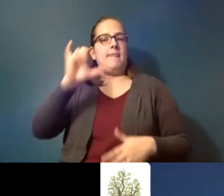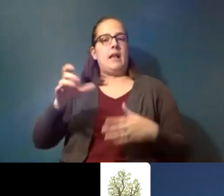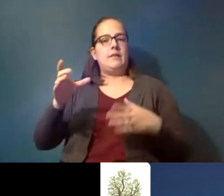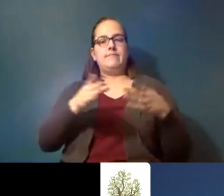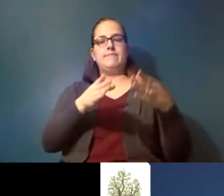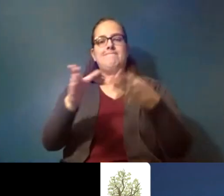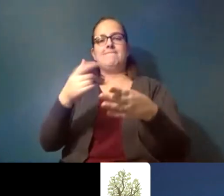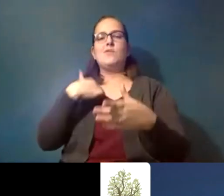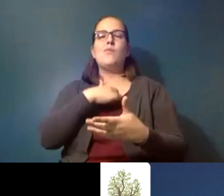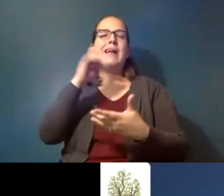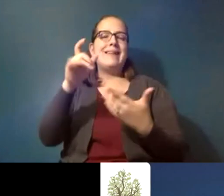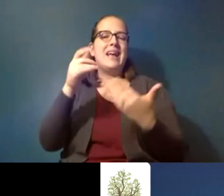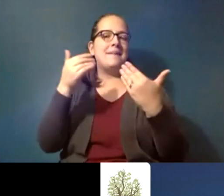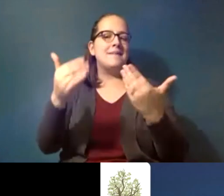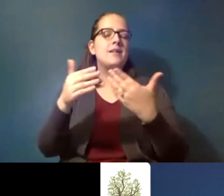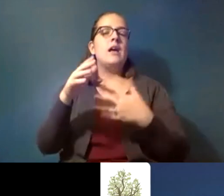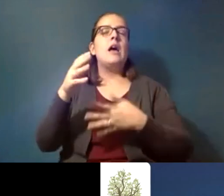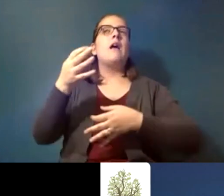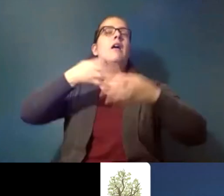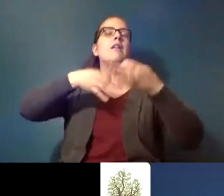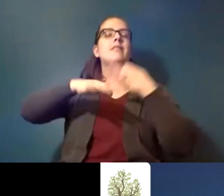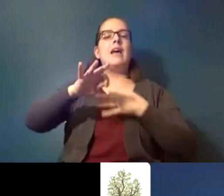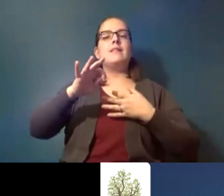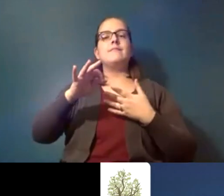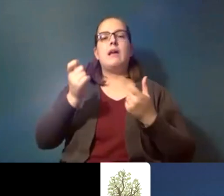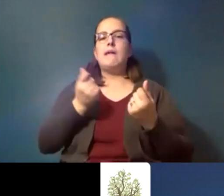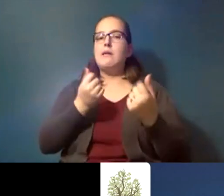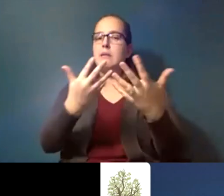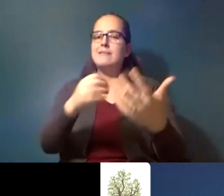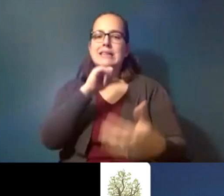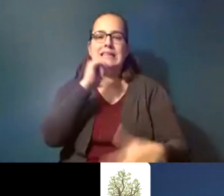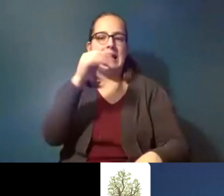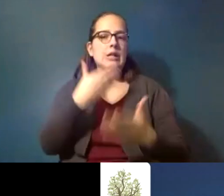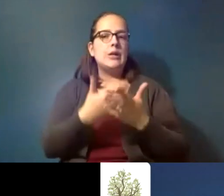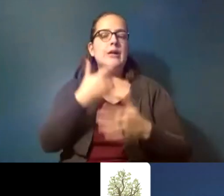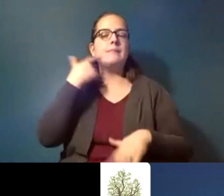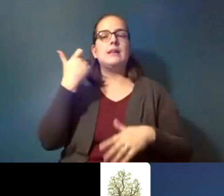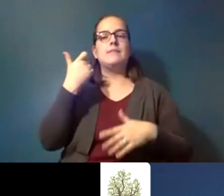to move in rather than you know incineration is not good because think of all the chemicals